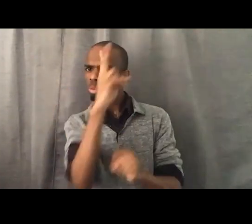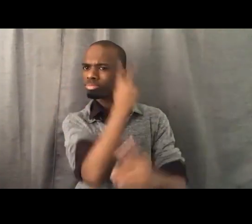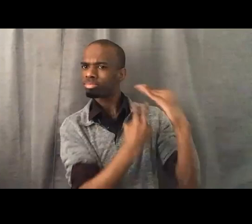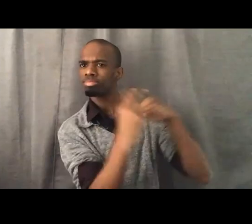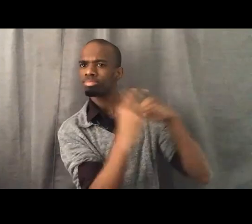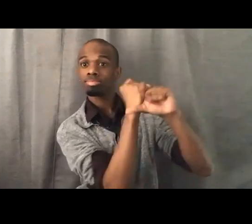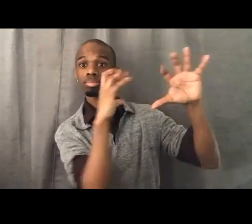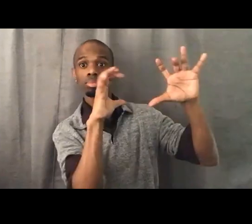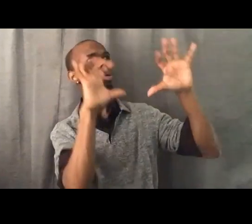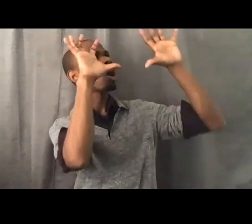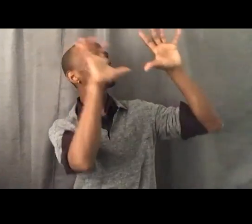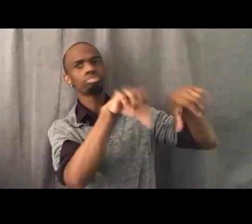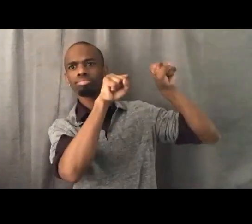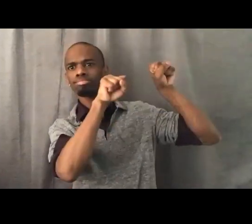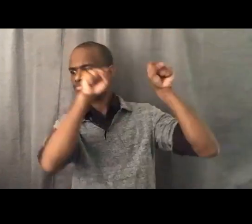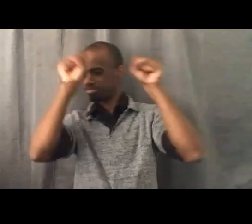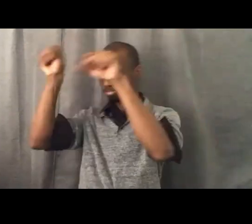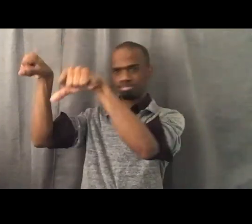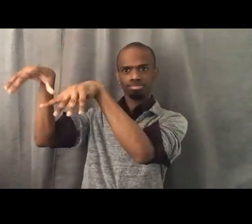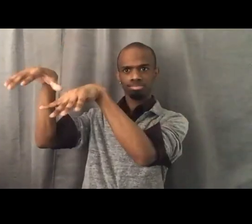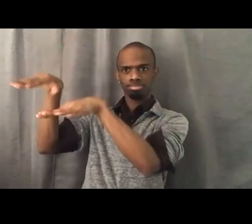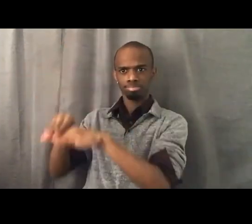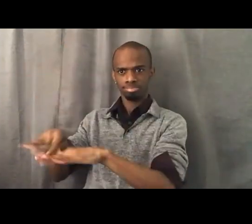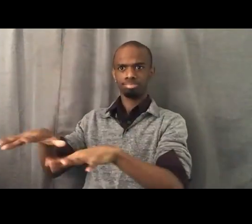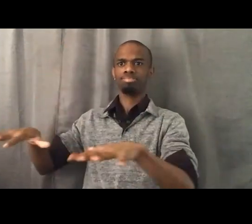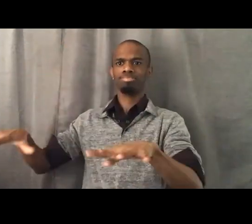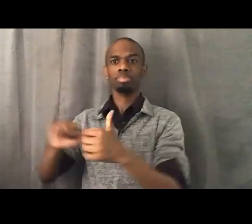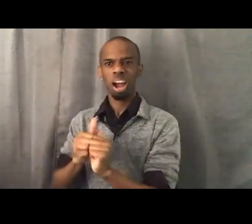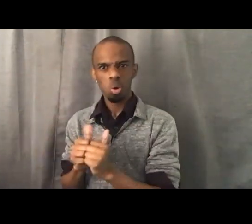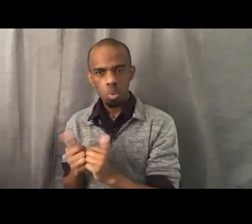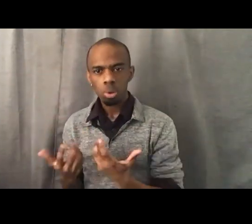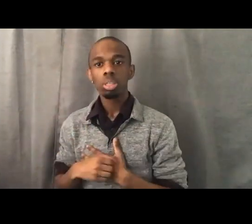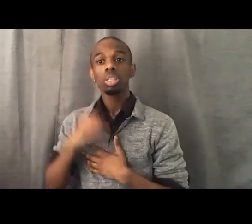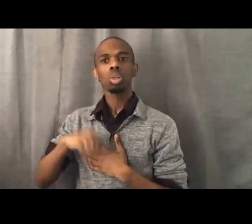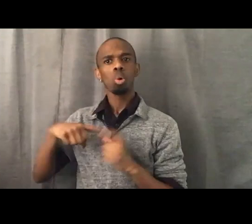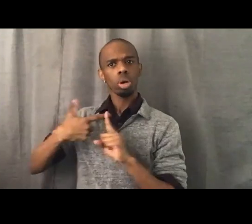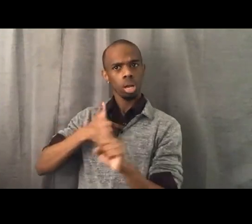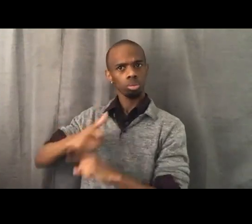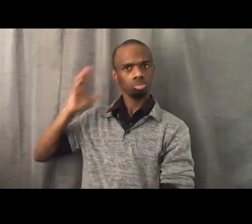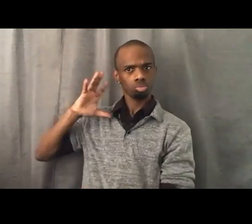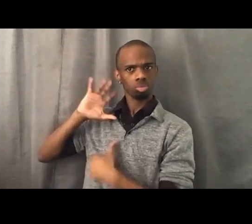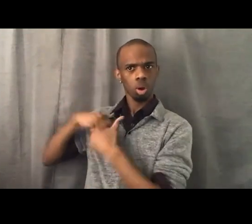when I was chair of Pan-African Studies at Cal State LA, that we always had food. We turned our copy room,